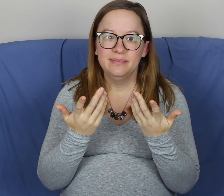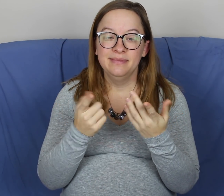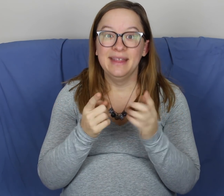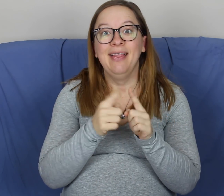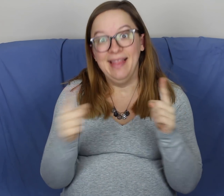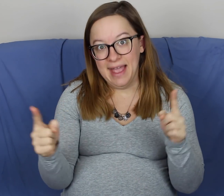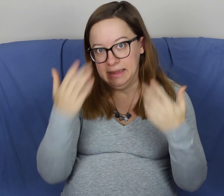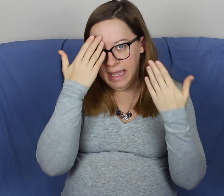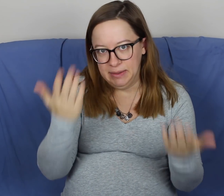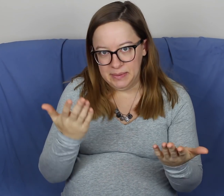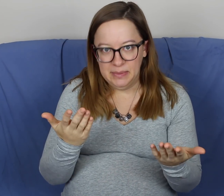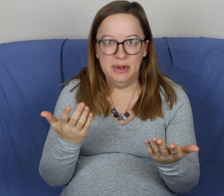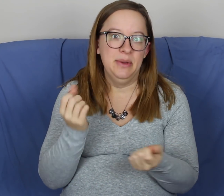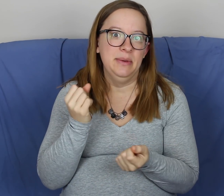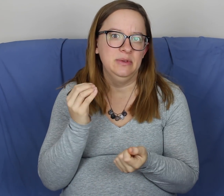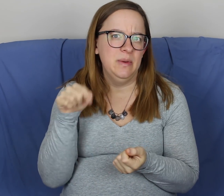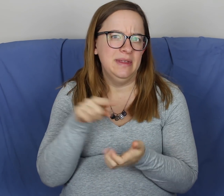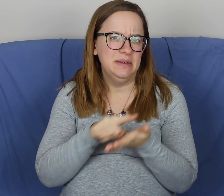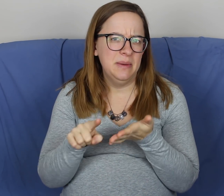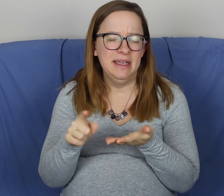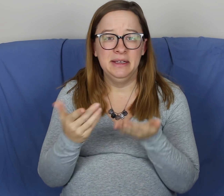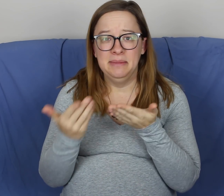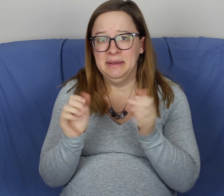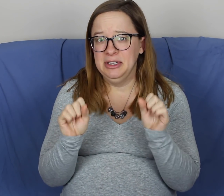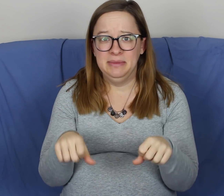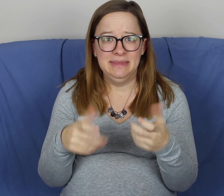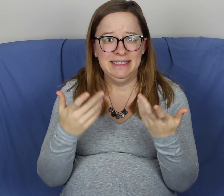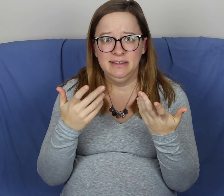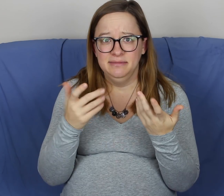the length I don't know. I think this week the baby could be